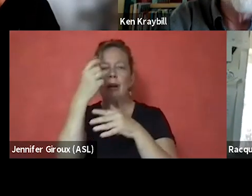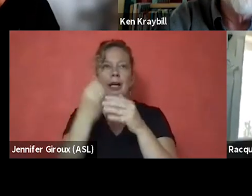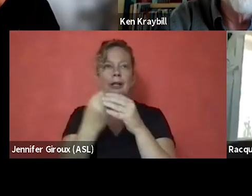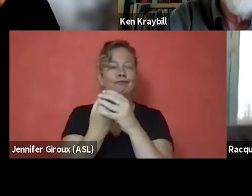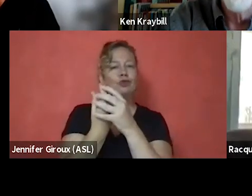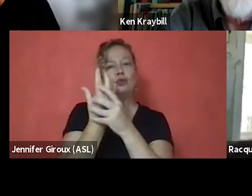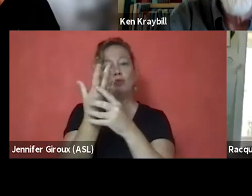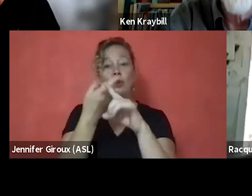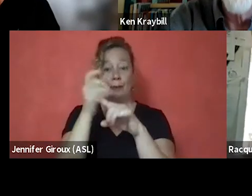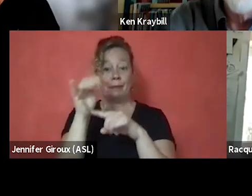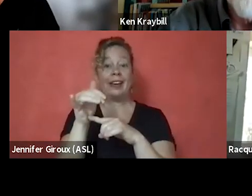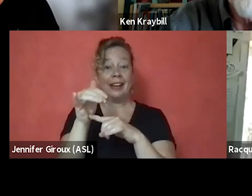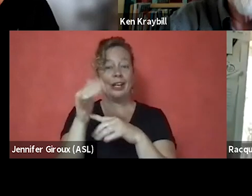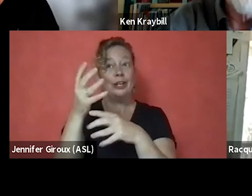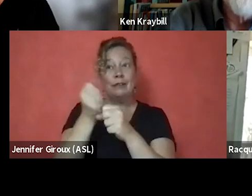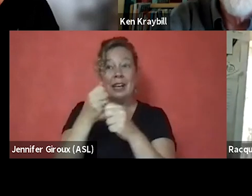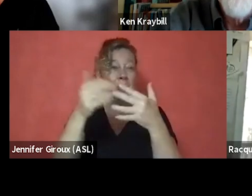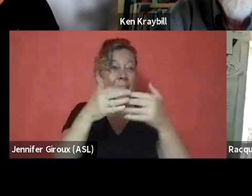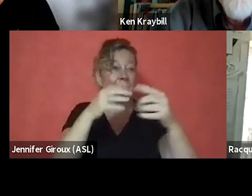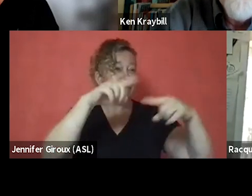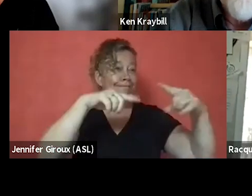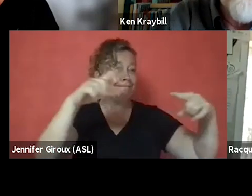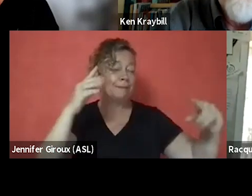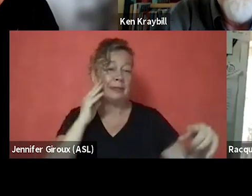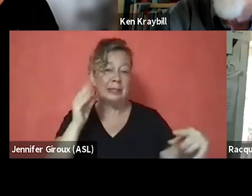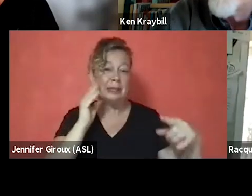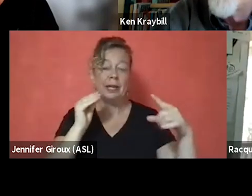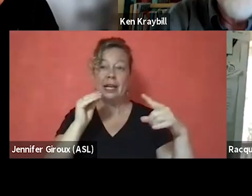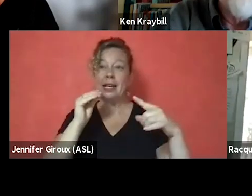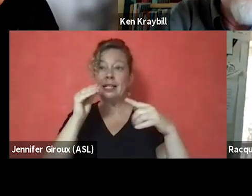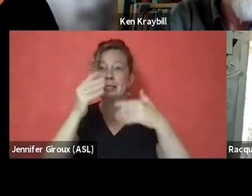You've all taken what you've experienced and you went through hell and back,